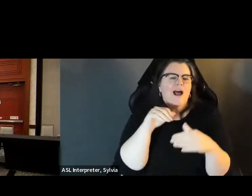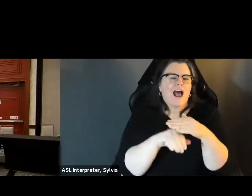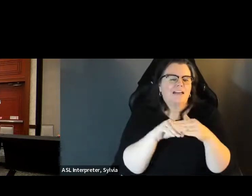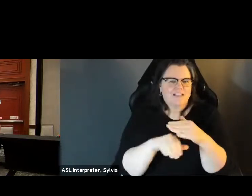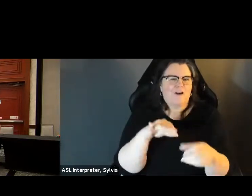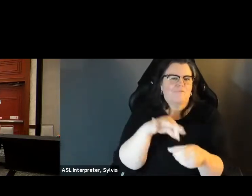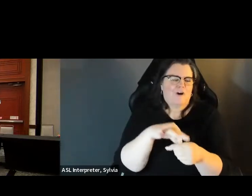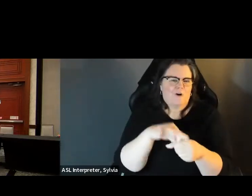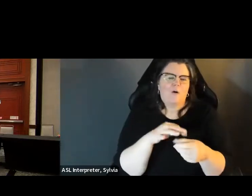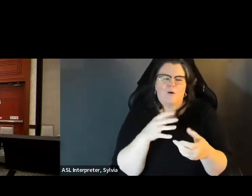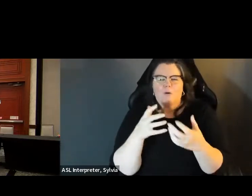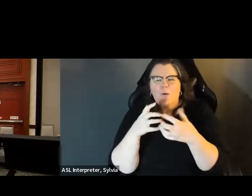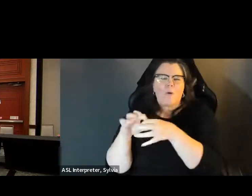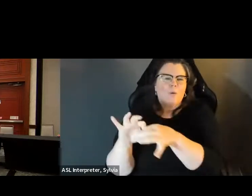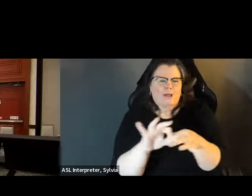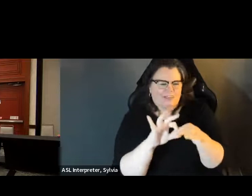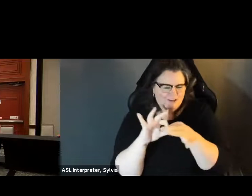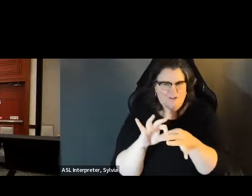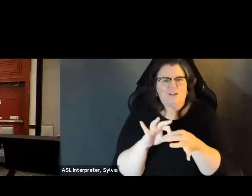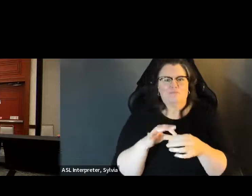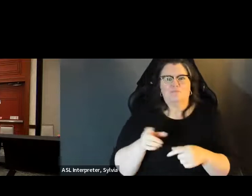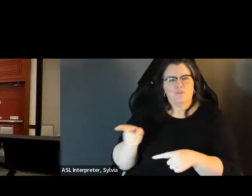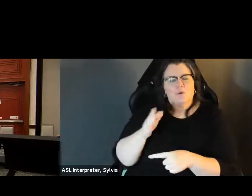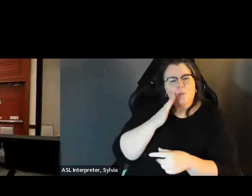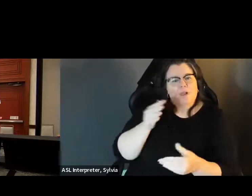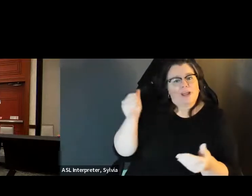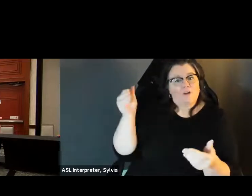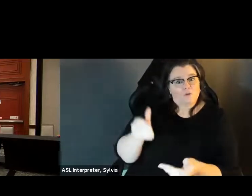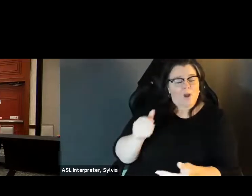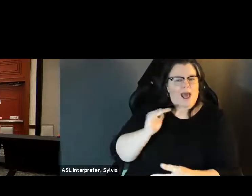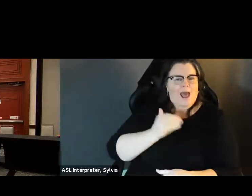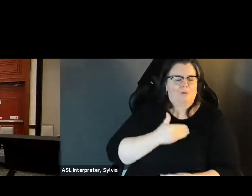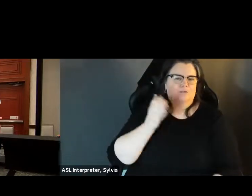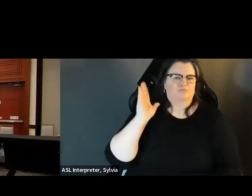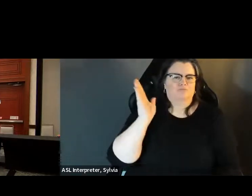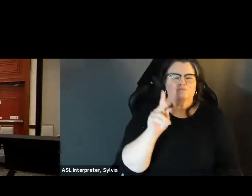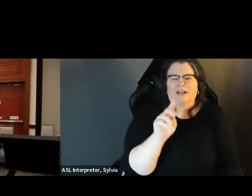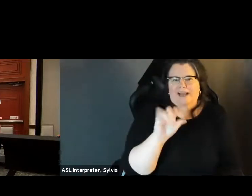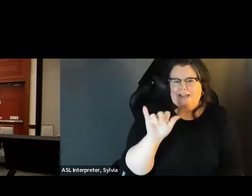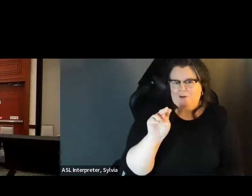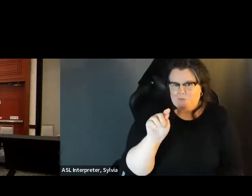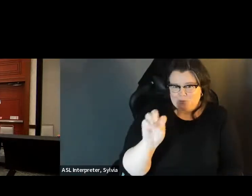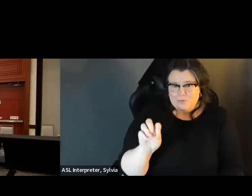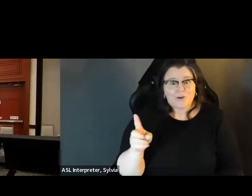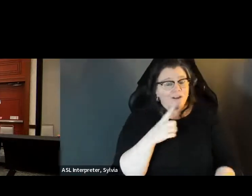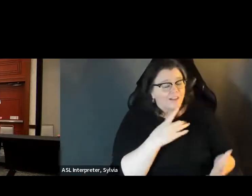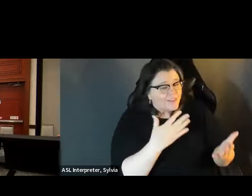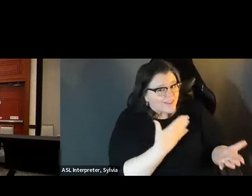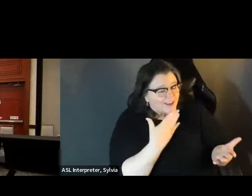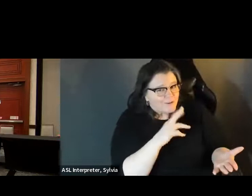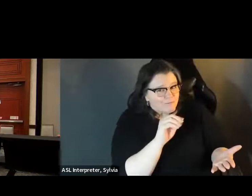Florida voting access advocate and outreach coordinator, also a member of the access to vote coalition and she is here to introduce our keynote speaker. Florida voting access advocate and outreach coordinator, also a member of the access of Oak Coalition, and she is here to introduce our Keynote Speaker